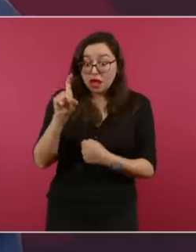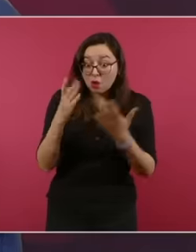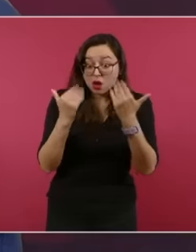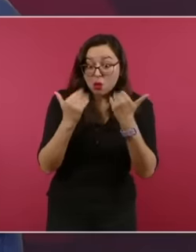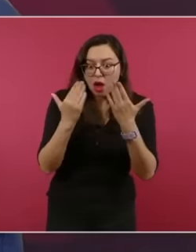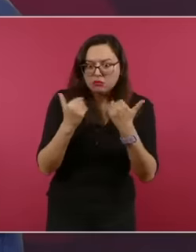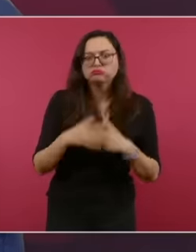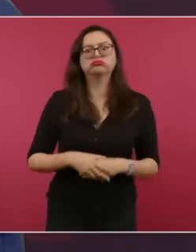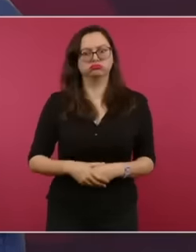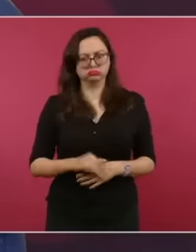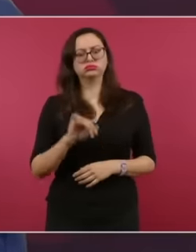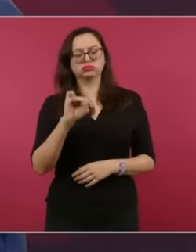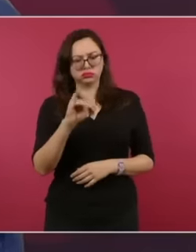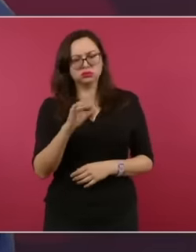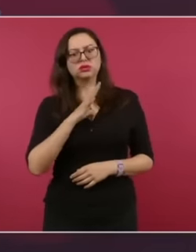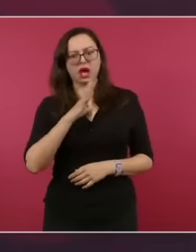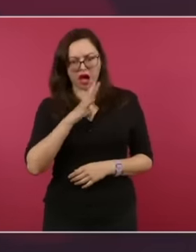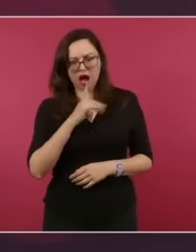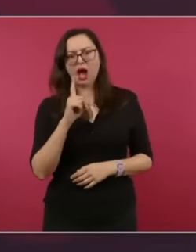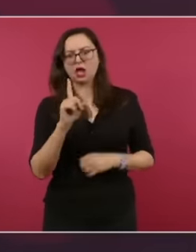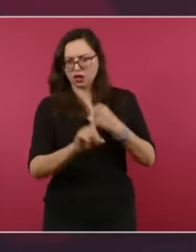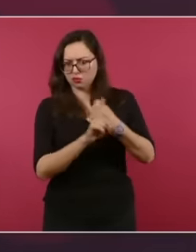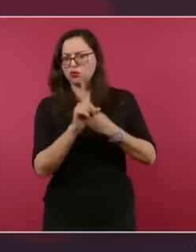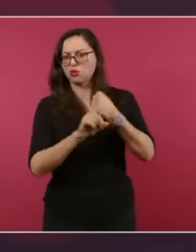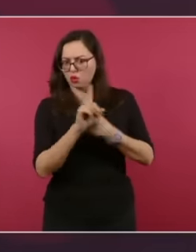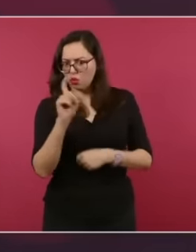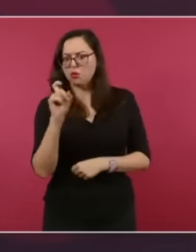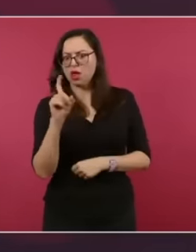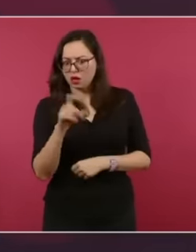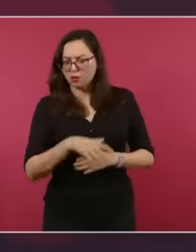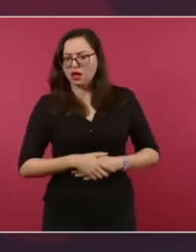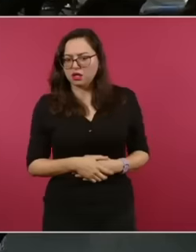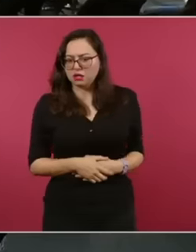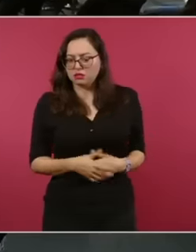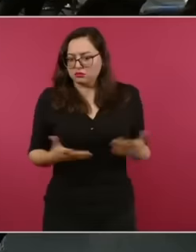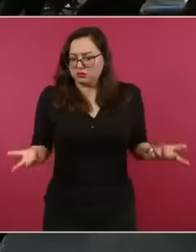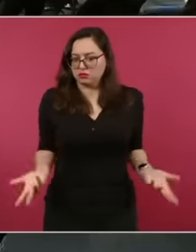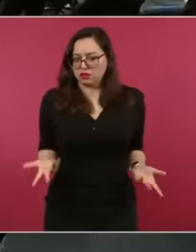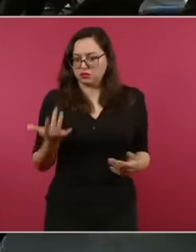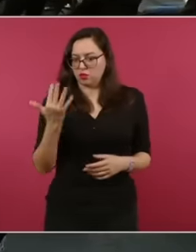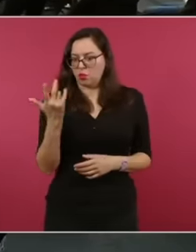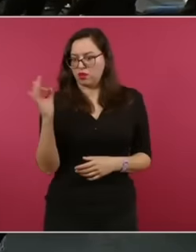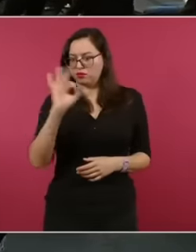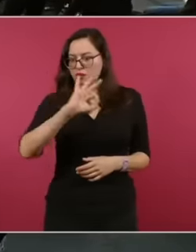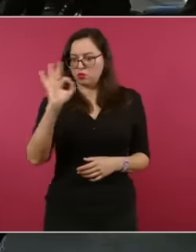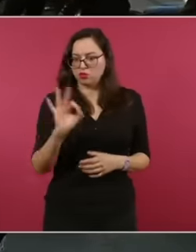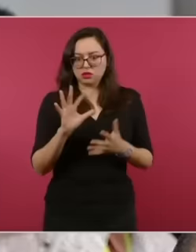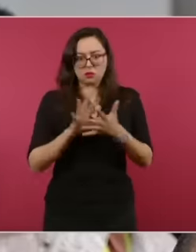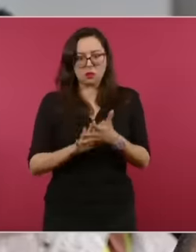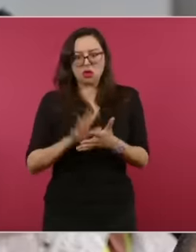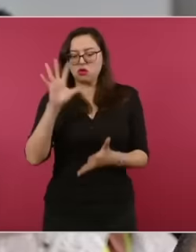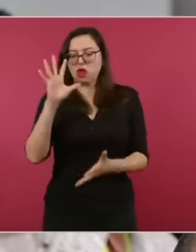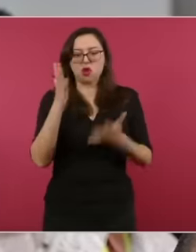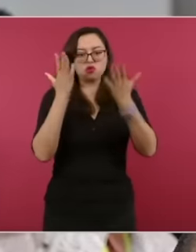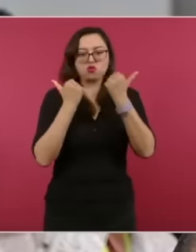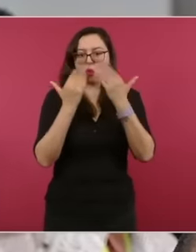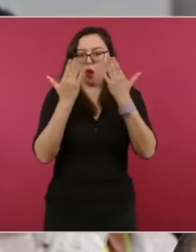is working hard but if more than half of its inhabitants water every day it is a